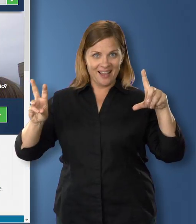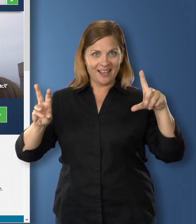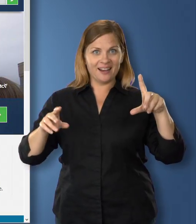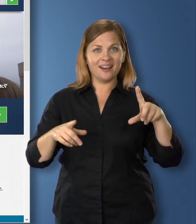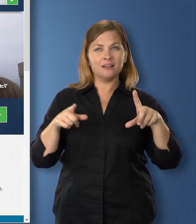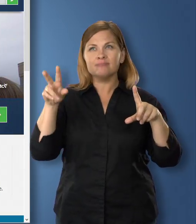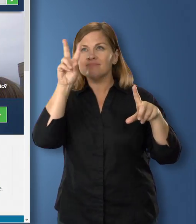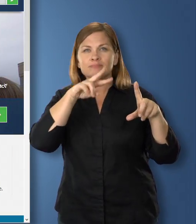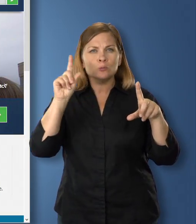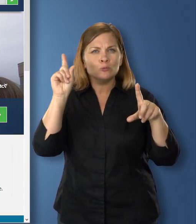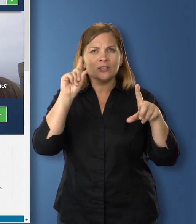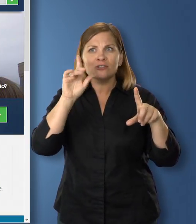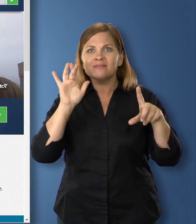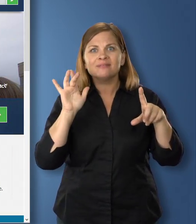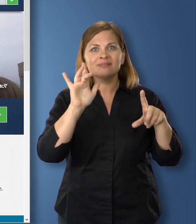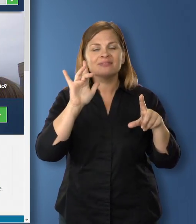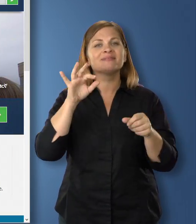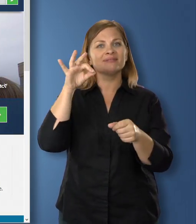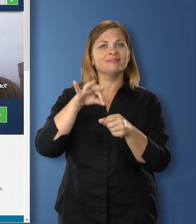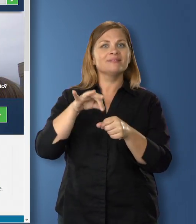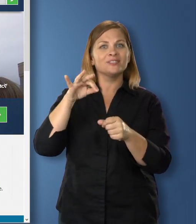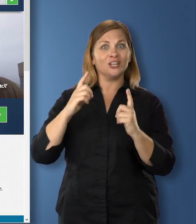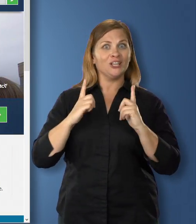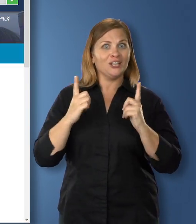Look for how to apply for an absentee ballot online.